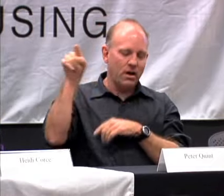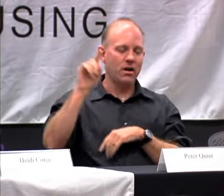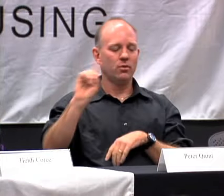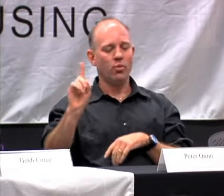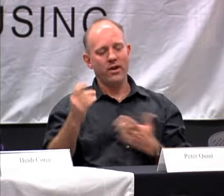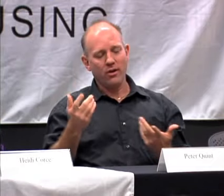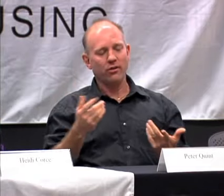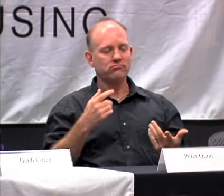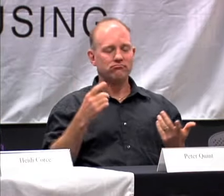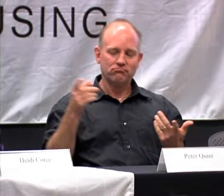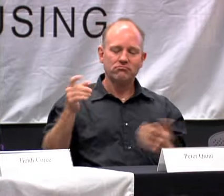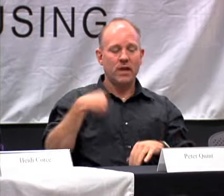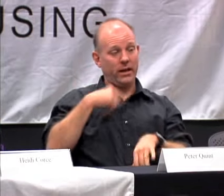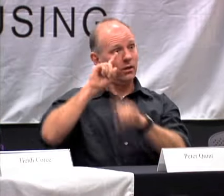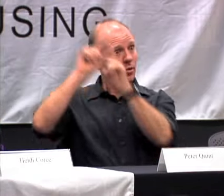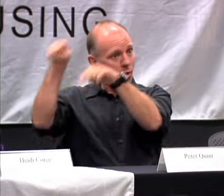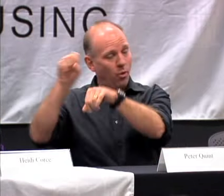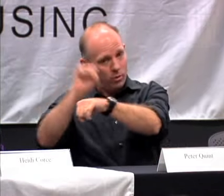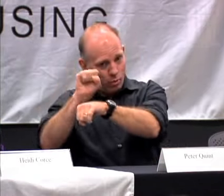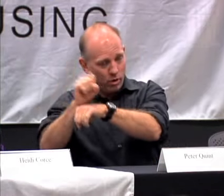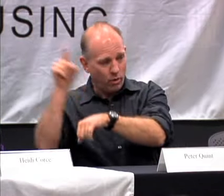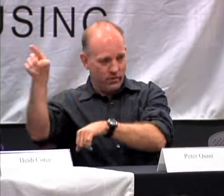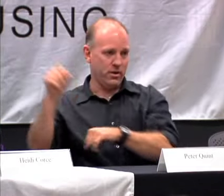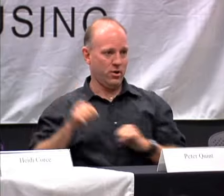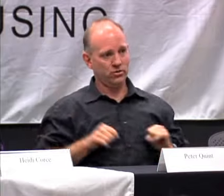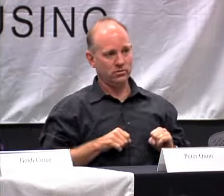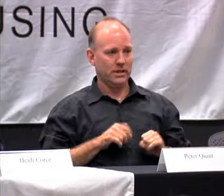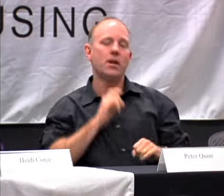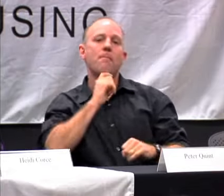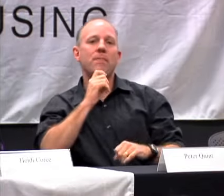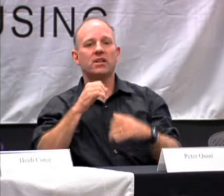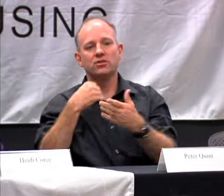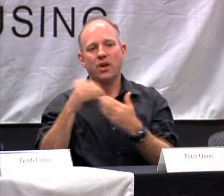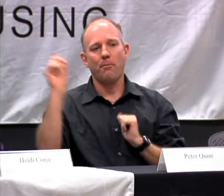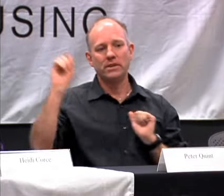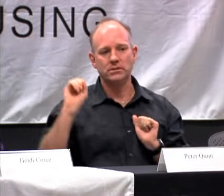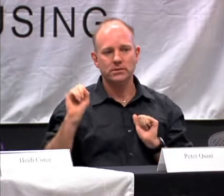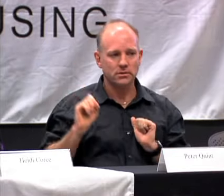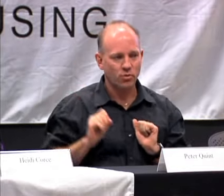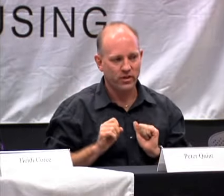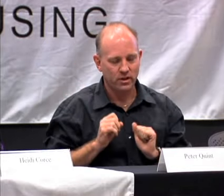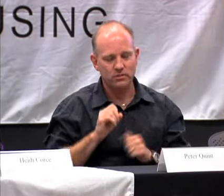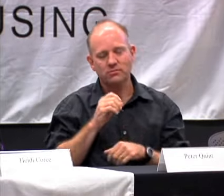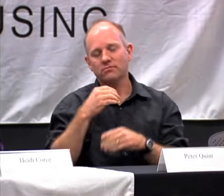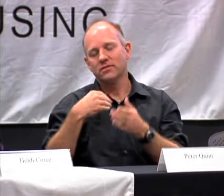IN PAKISTAN WHERE I COULD GO WORK AND IT WAS A METAL SHOP.